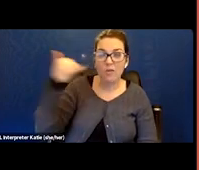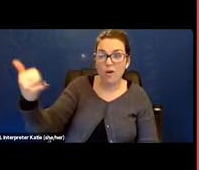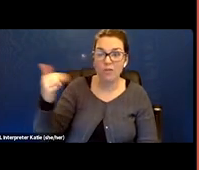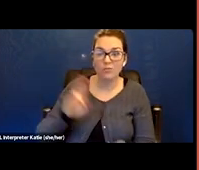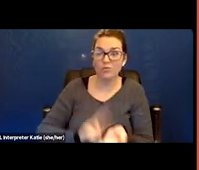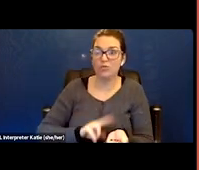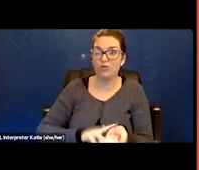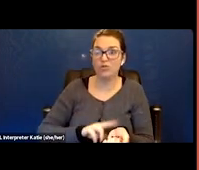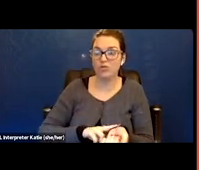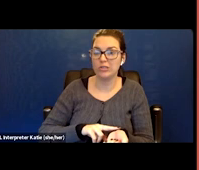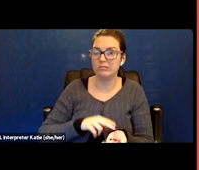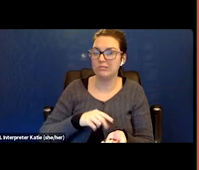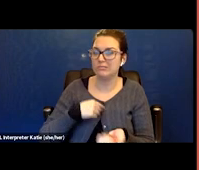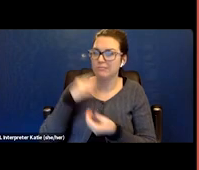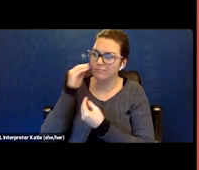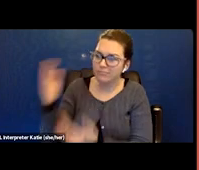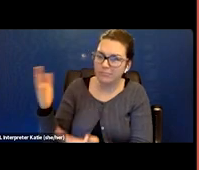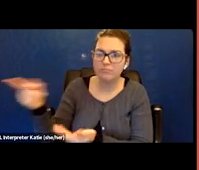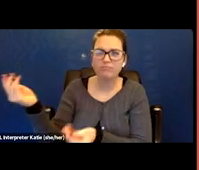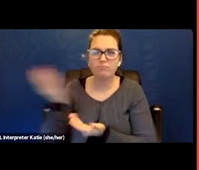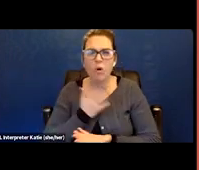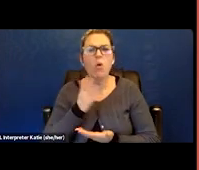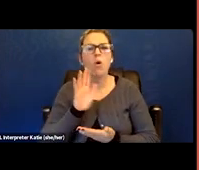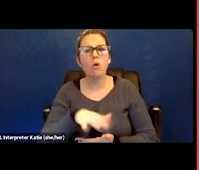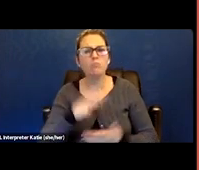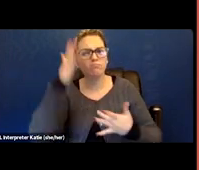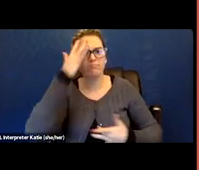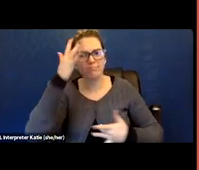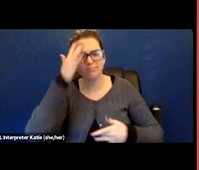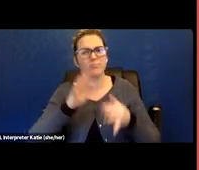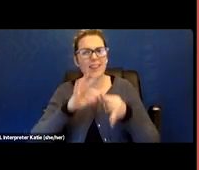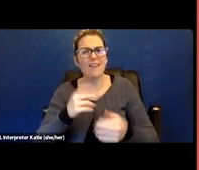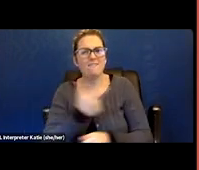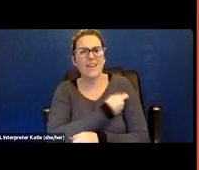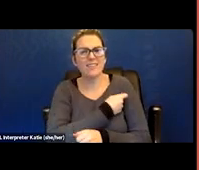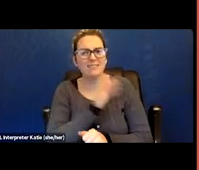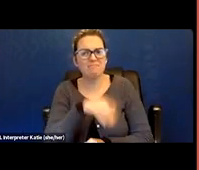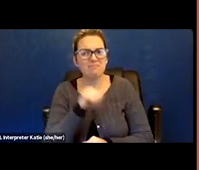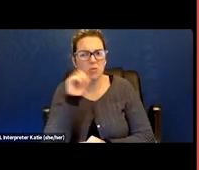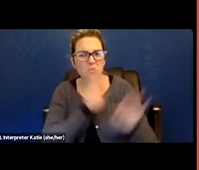"Those are just vaccine symptoms, don't worry about them." Little did I know I had full-on COVID